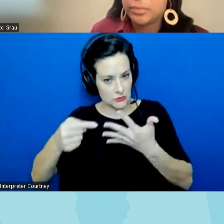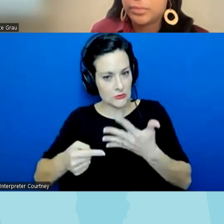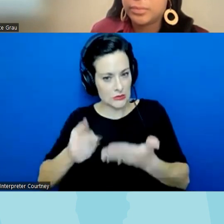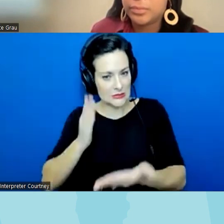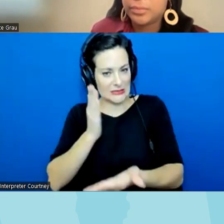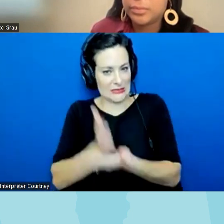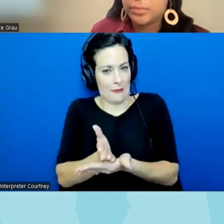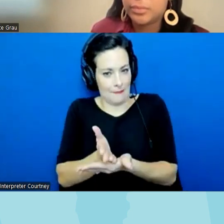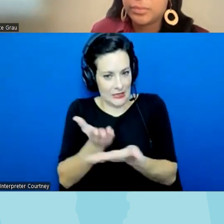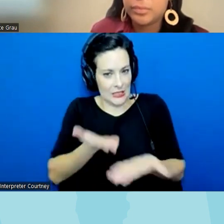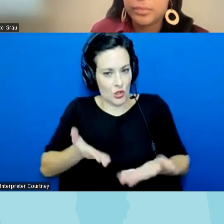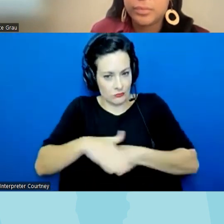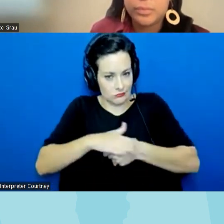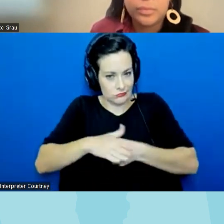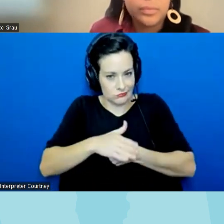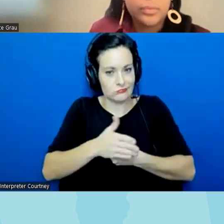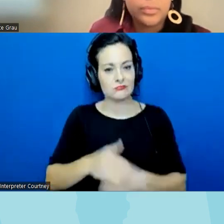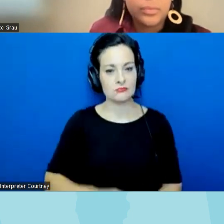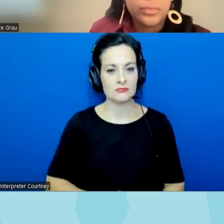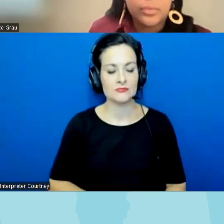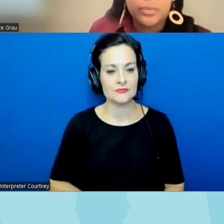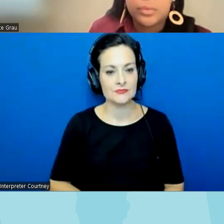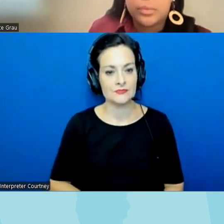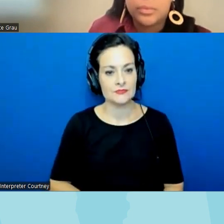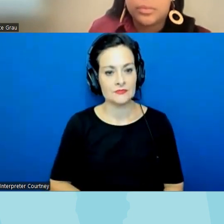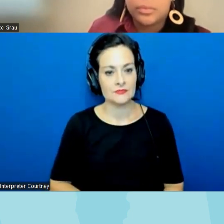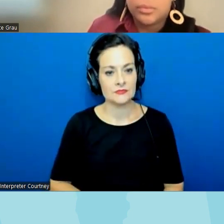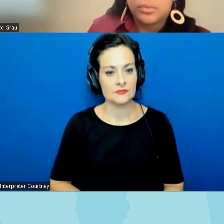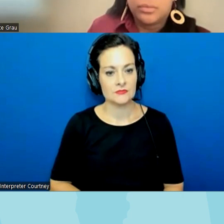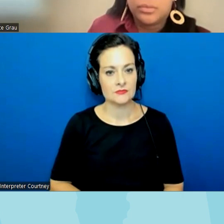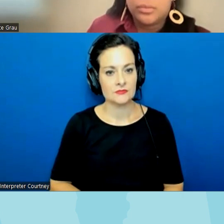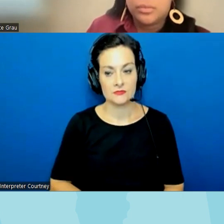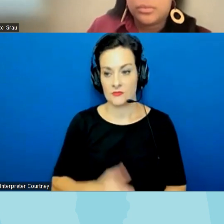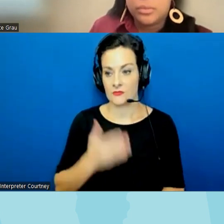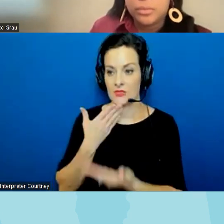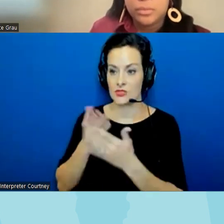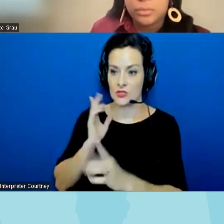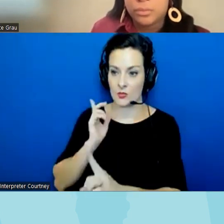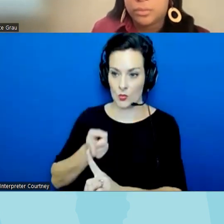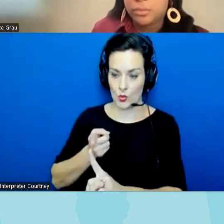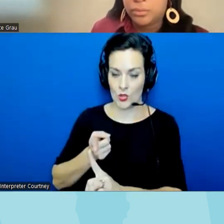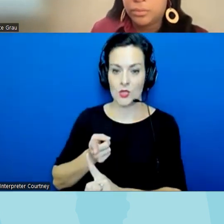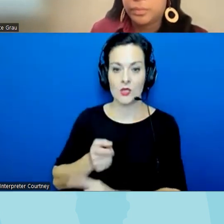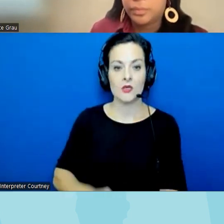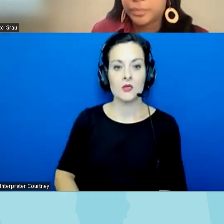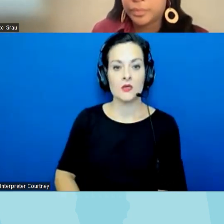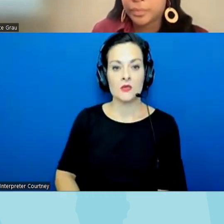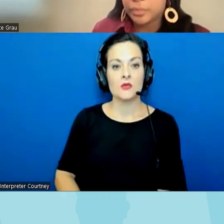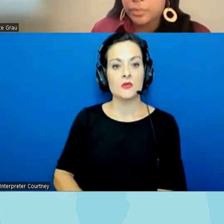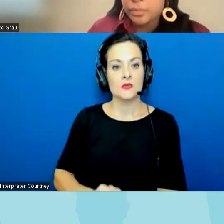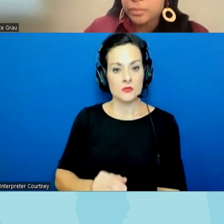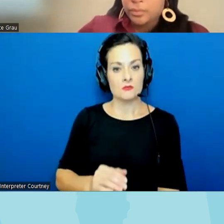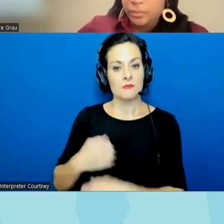Indiana that's a great point you know engaging um for folks who have communications uh folks